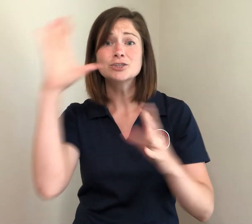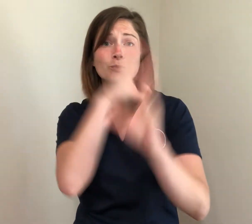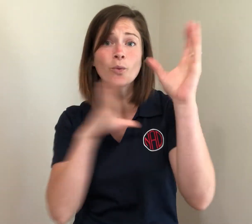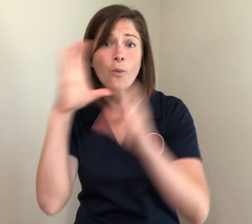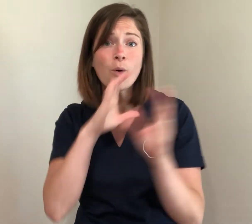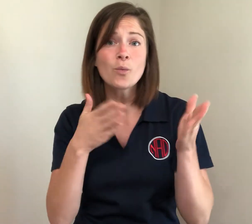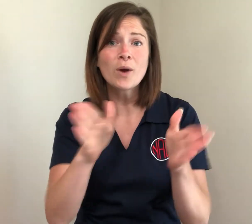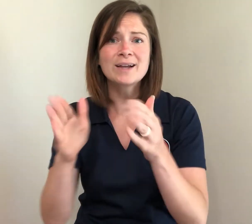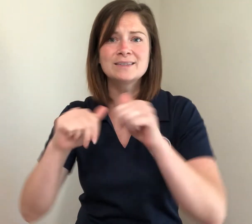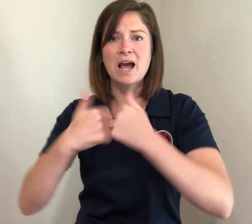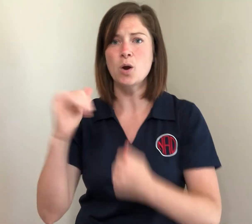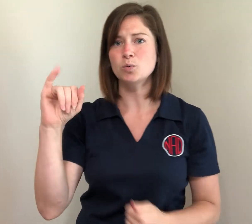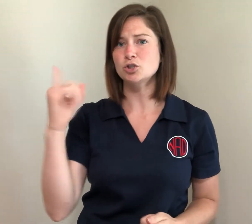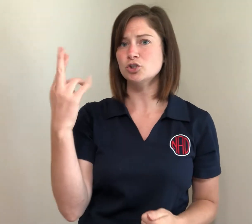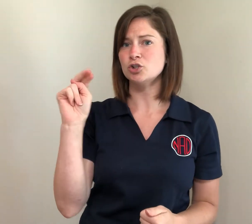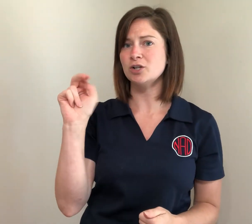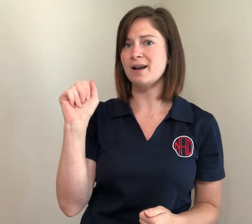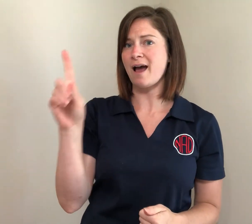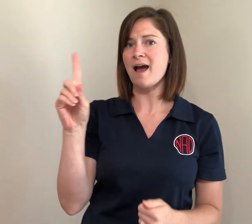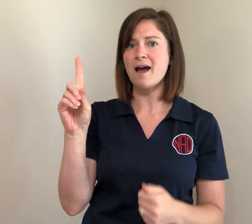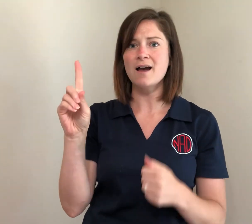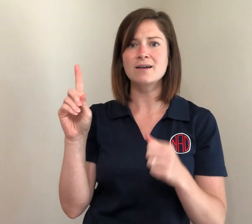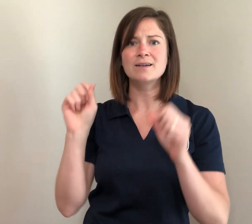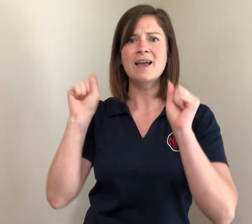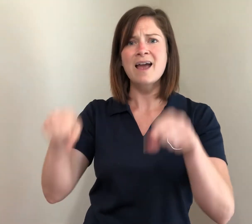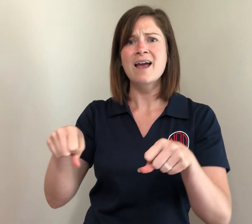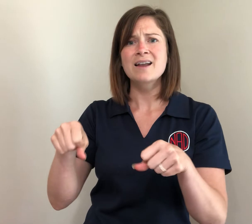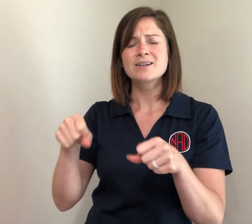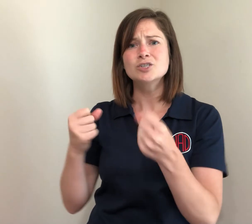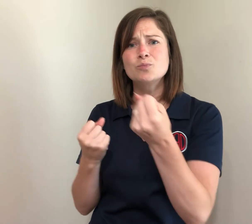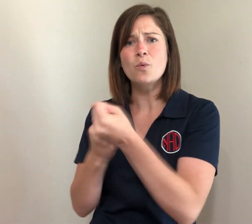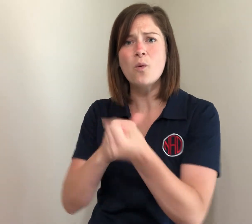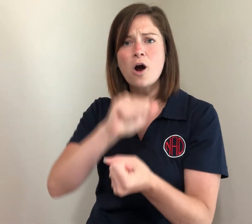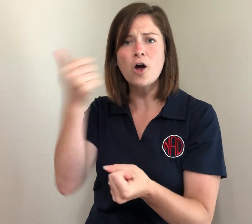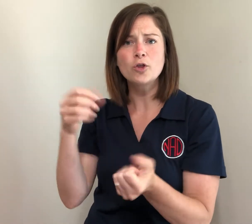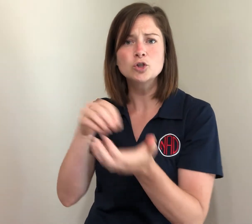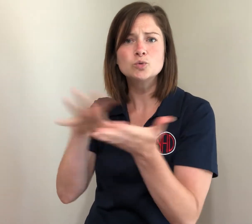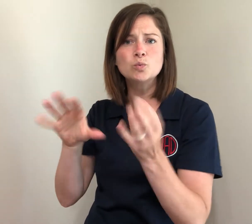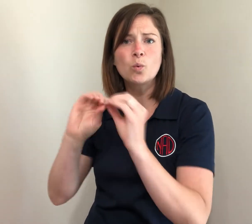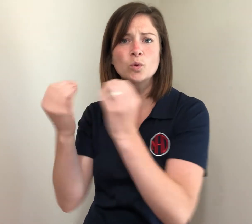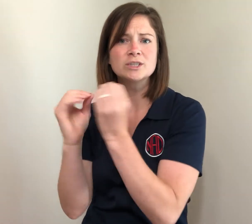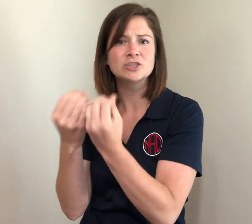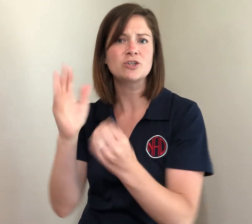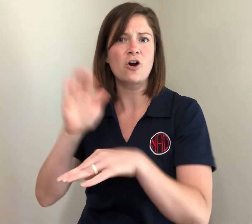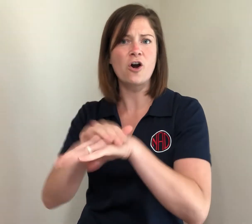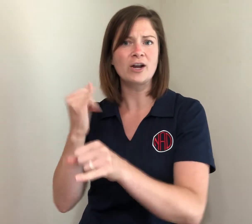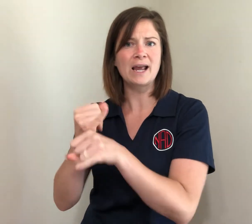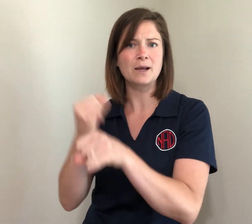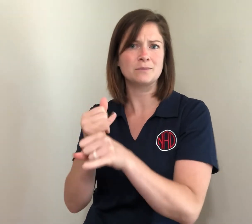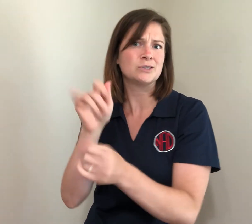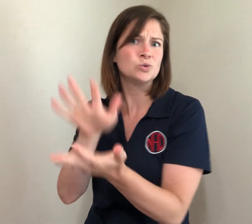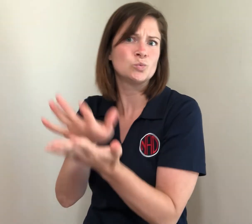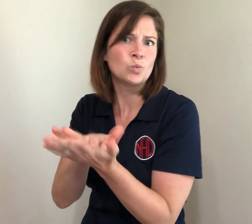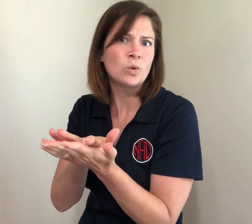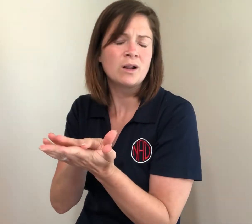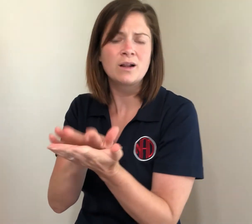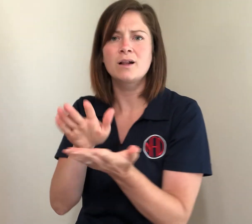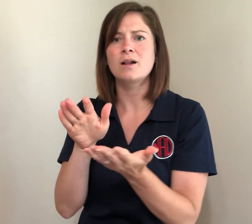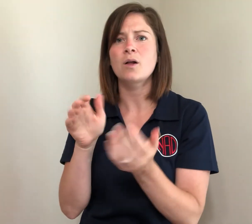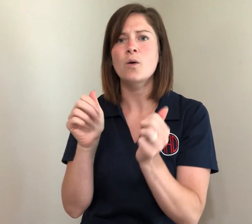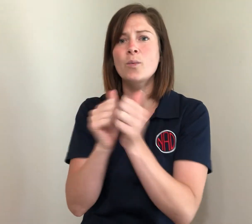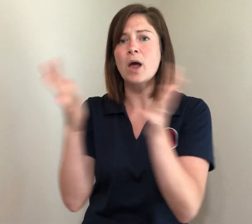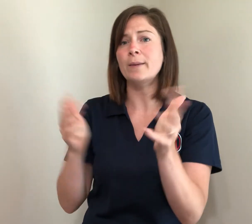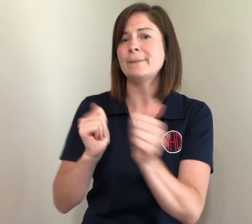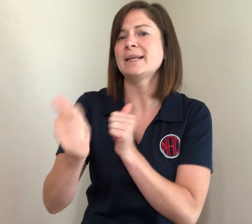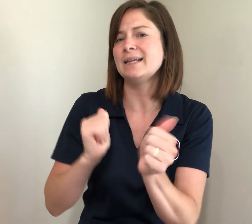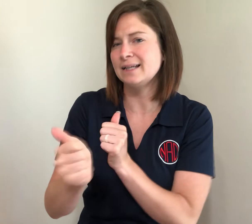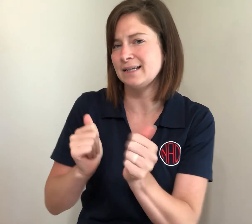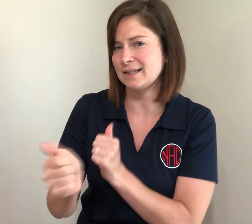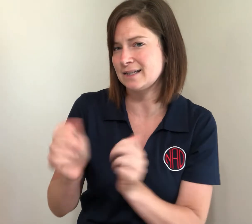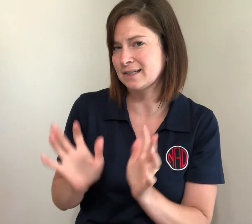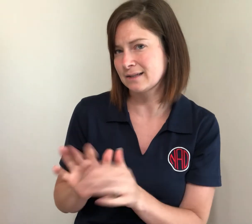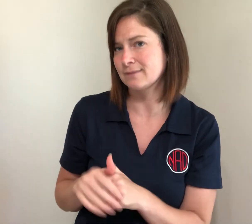explore ways for Jr. NAD chapters to support other student clubs on campus instead of competing;